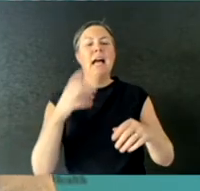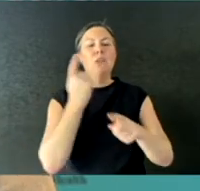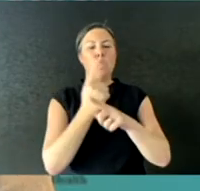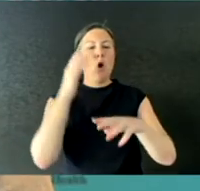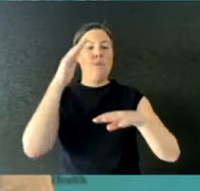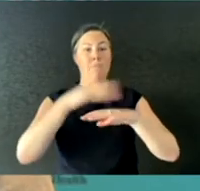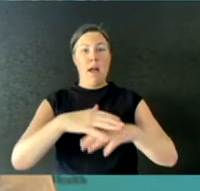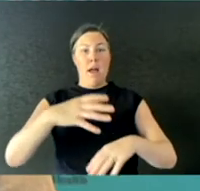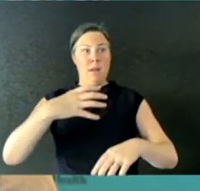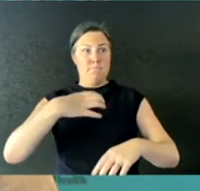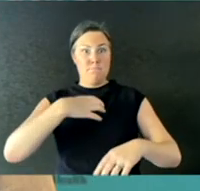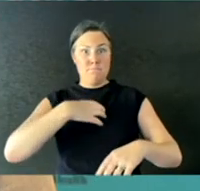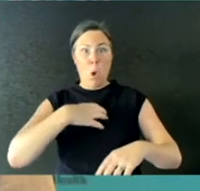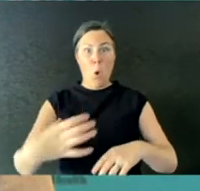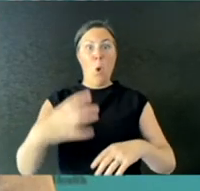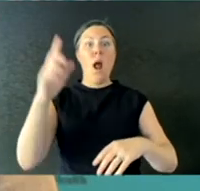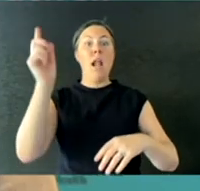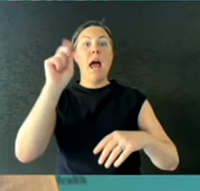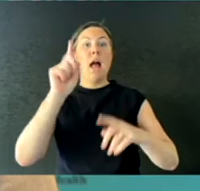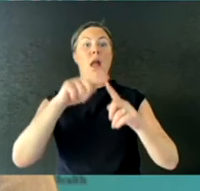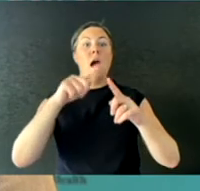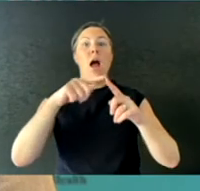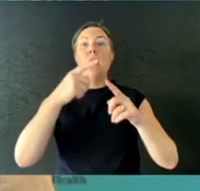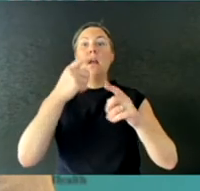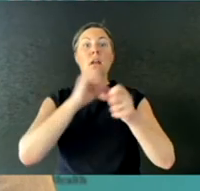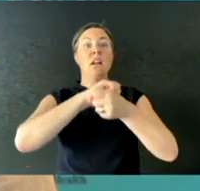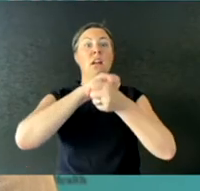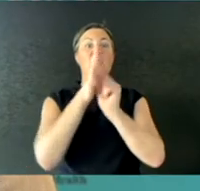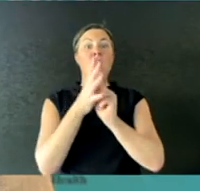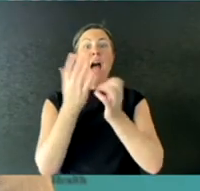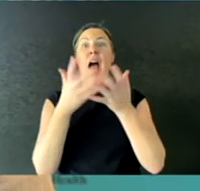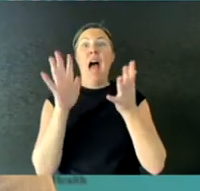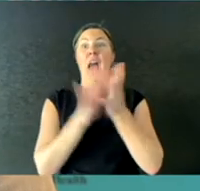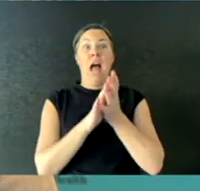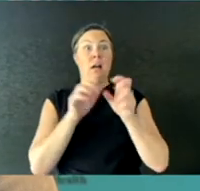And what they have suggested is that the main mode of transmission is aerosol transmission,